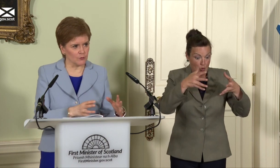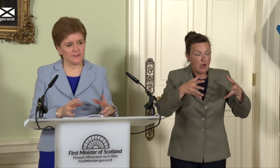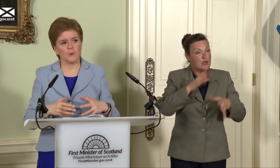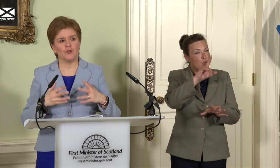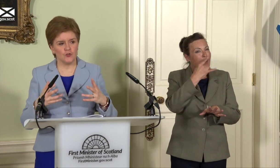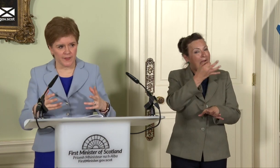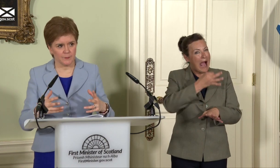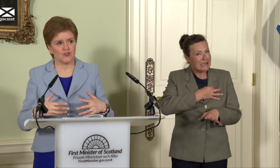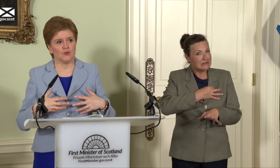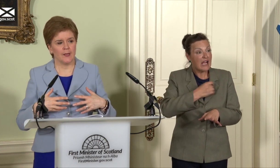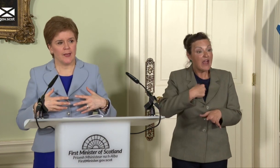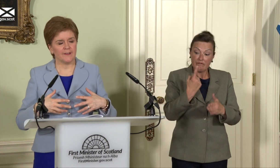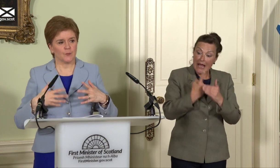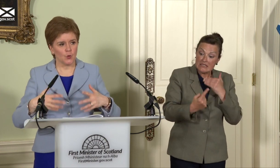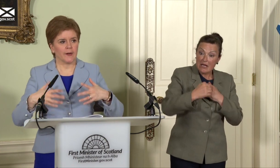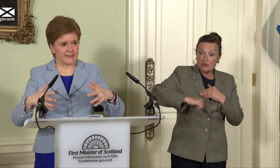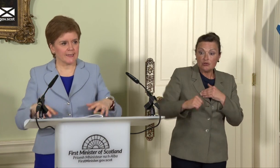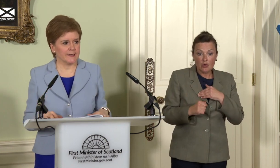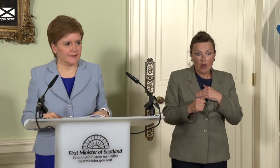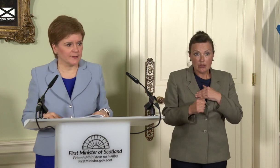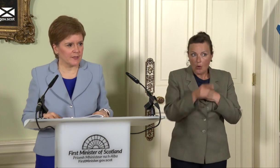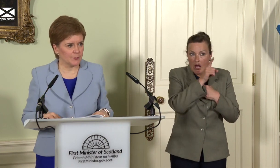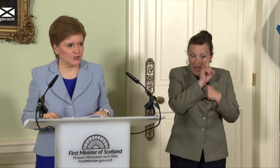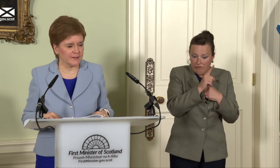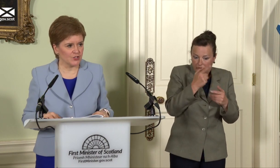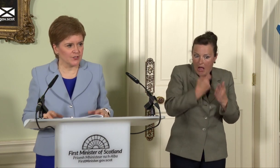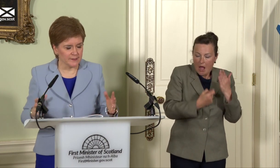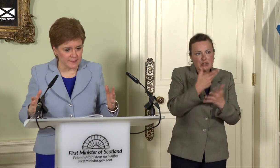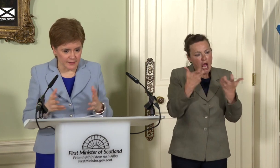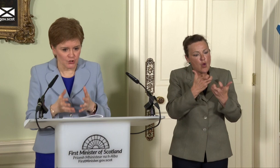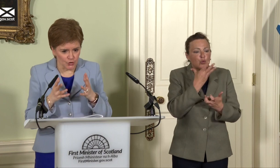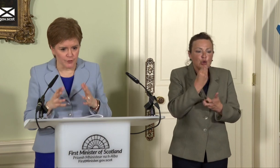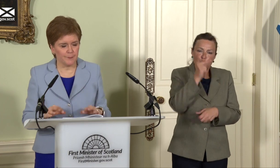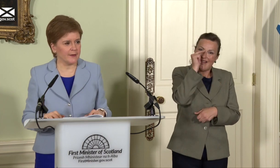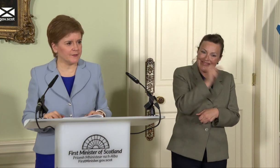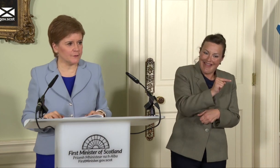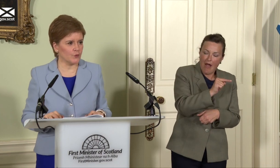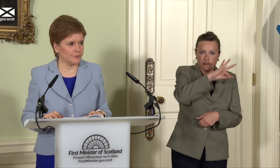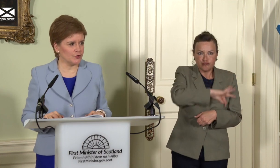is how we use them to support and accelerate the climate transition and ensure benefits for future